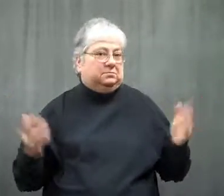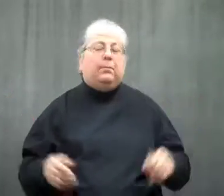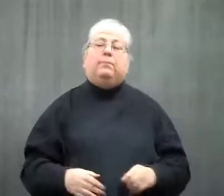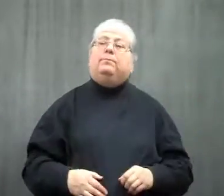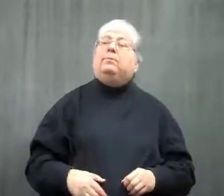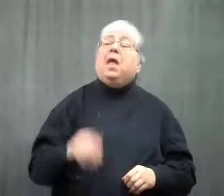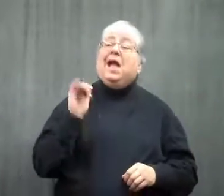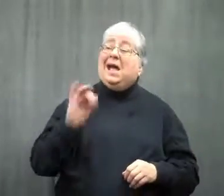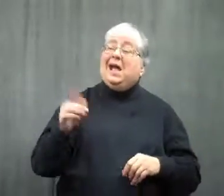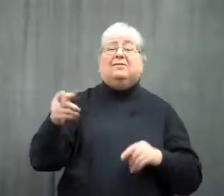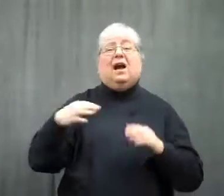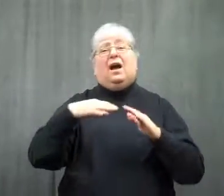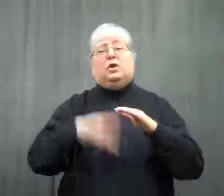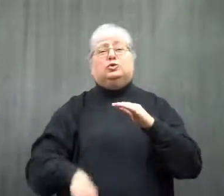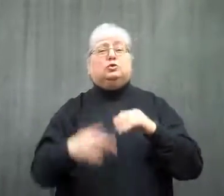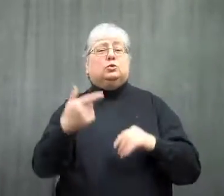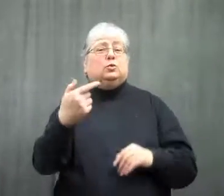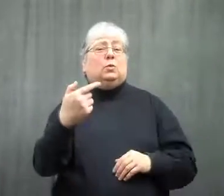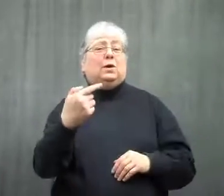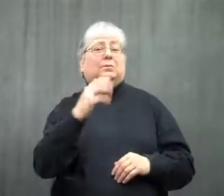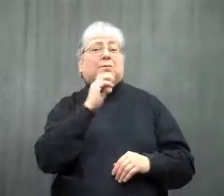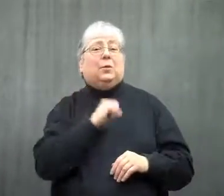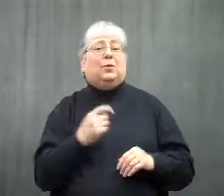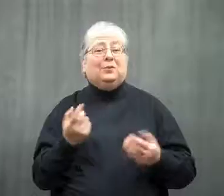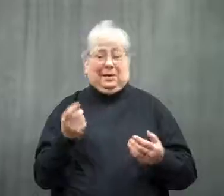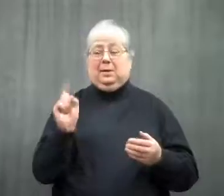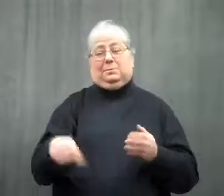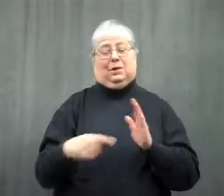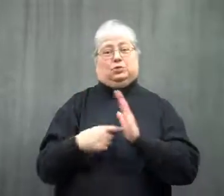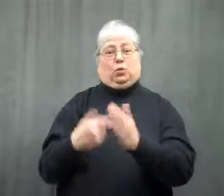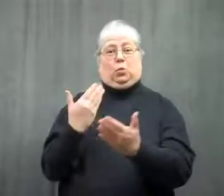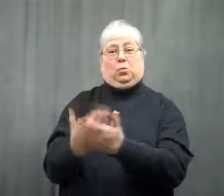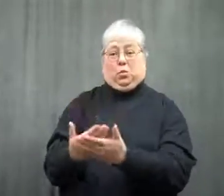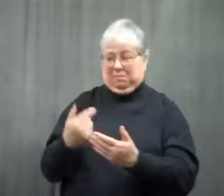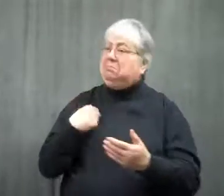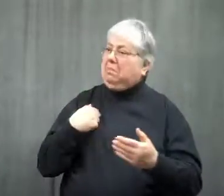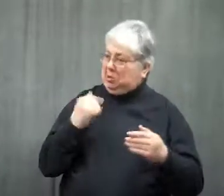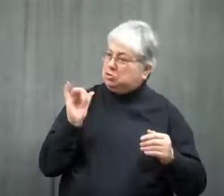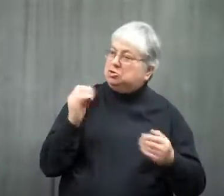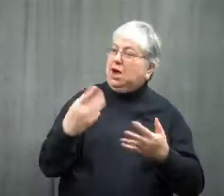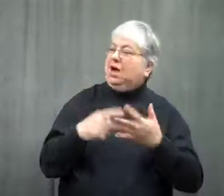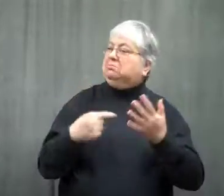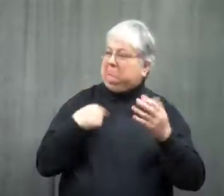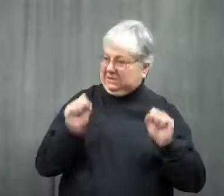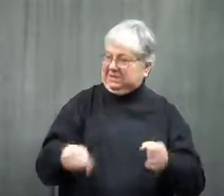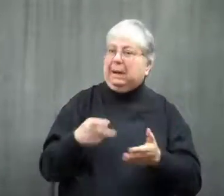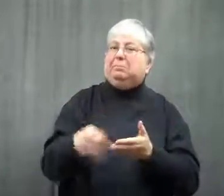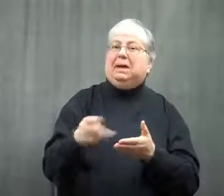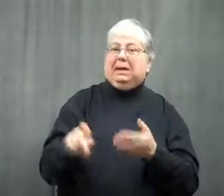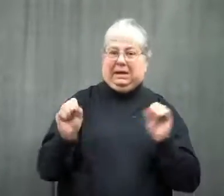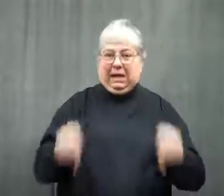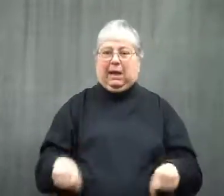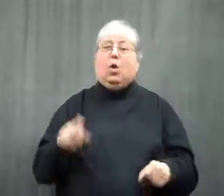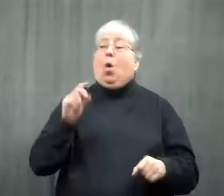If a person is under 21, that person has to prove employment and ability to pay.